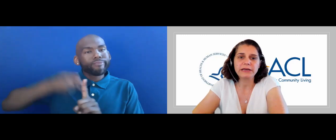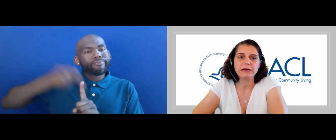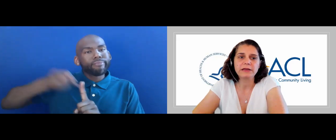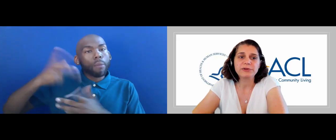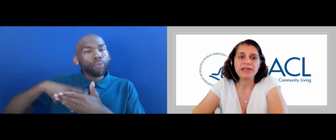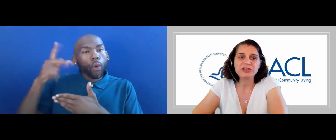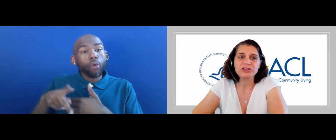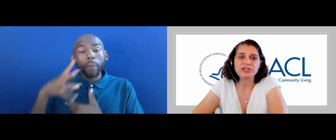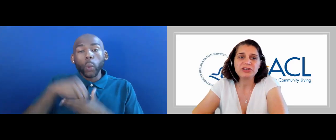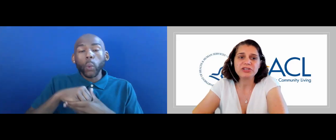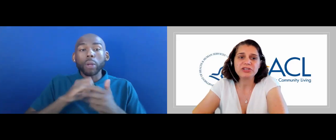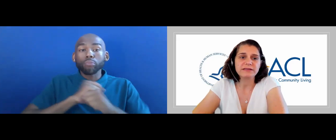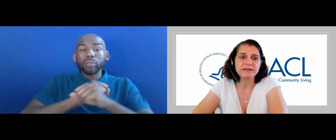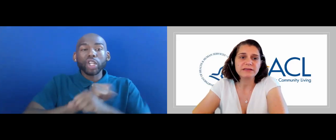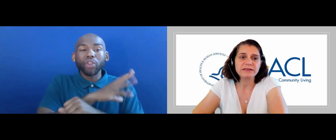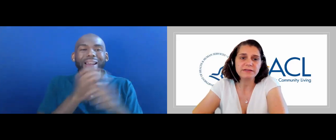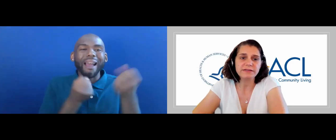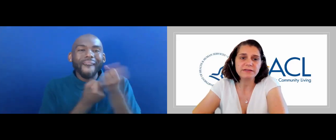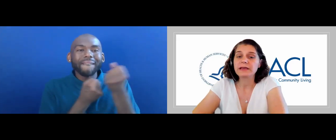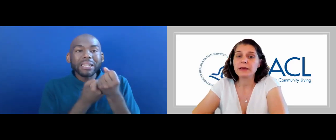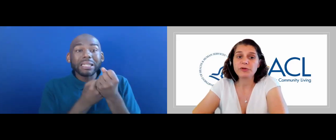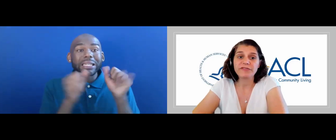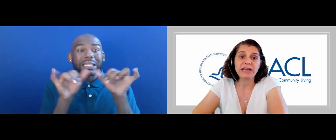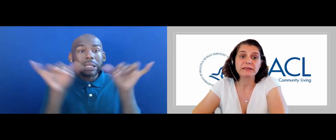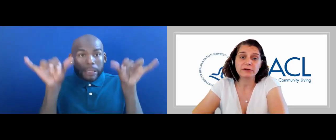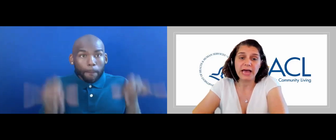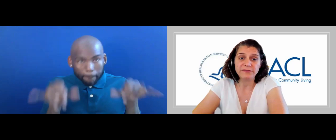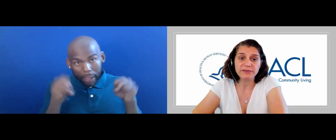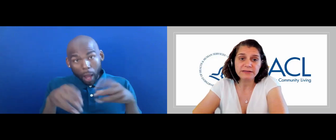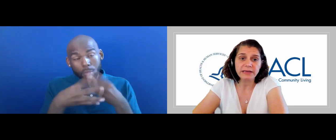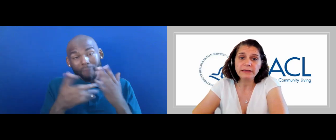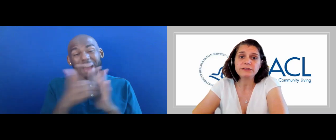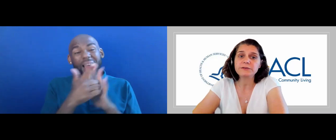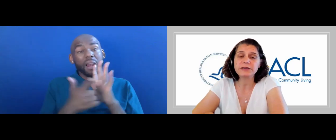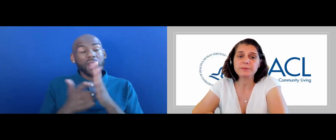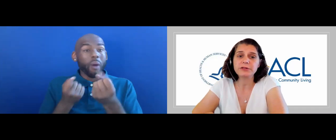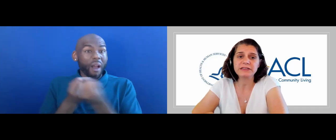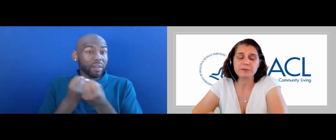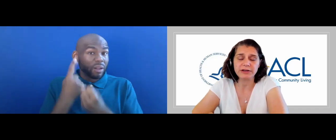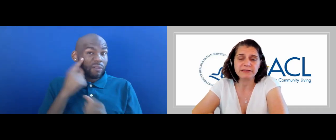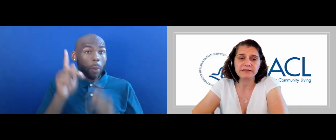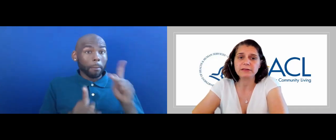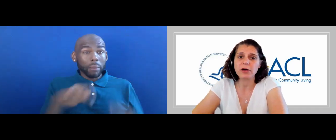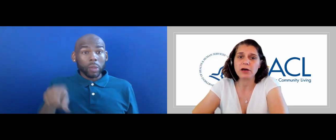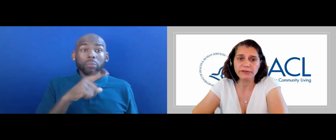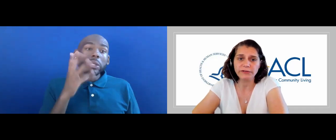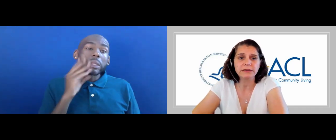PROTECTION AND ADVOCACY SYSTEMS THAT CAN PROVIDE LEGAL ADVOCACY TO PEOPLE EXPERIENCING LONG COVID.